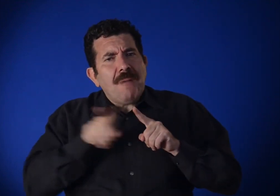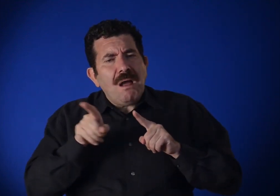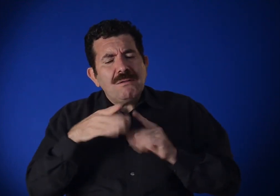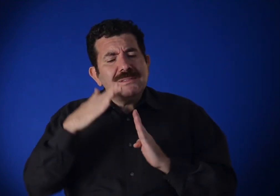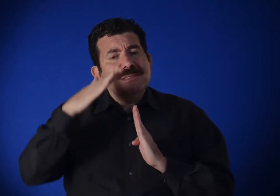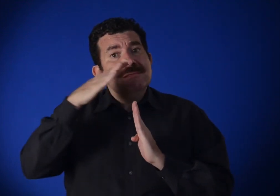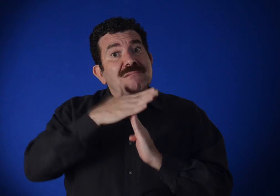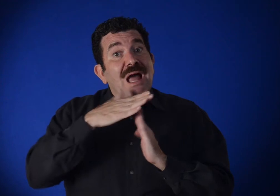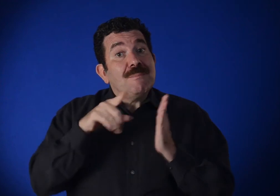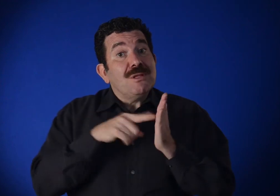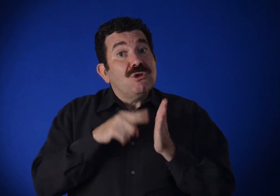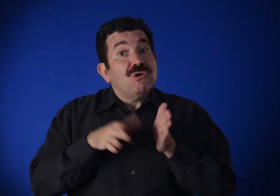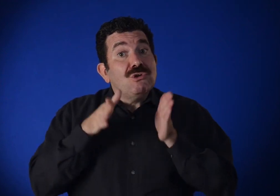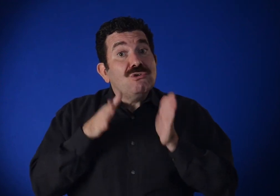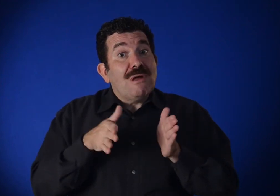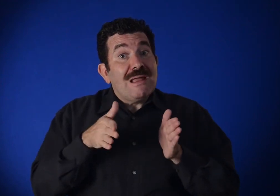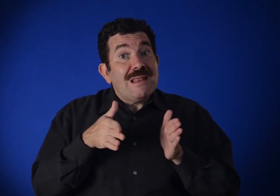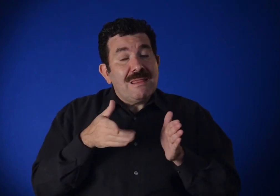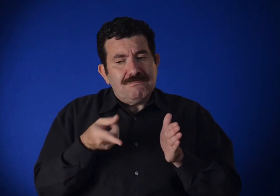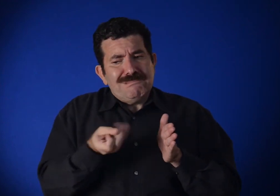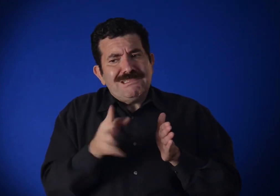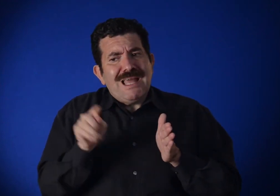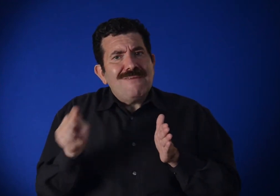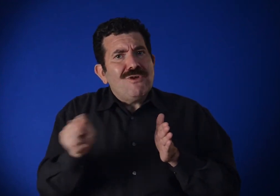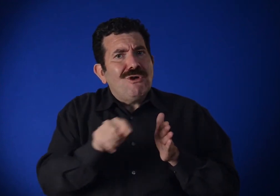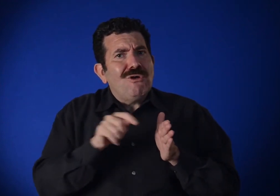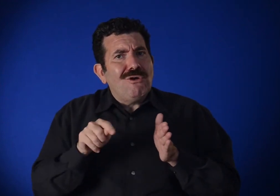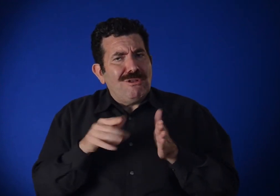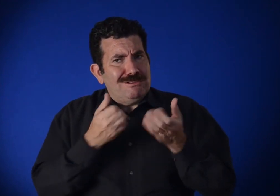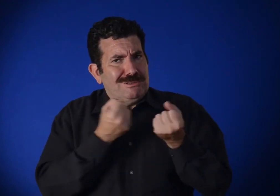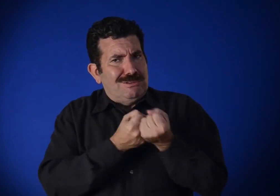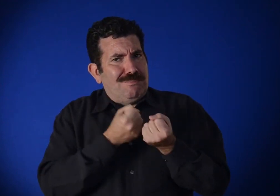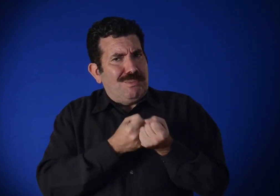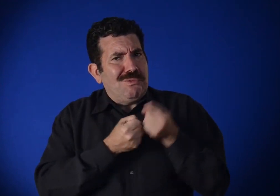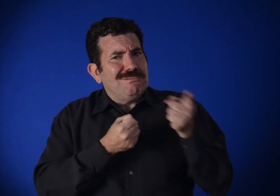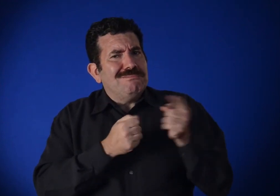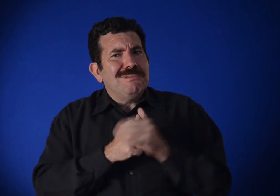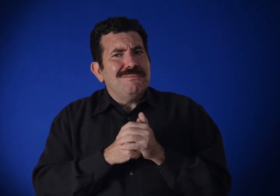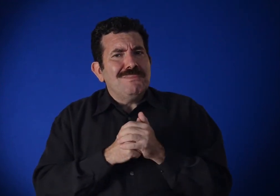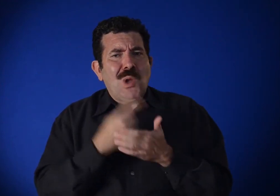But he quickly gained the favor of the leading art critics.